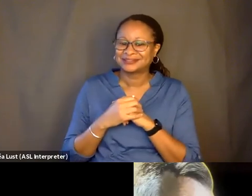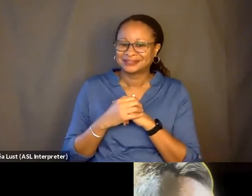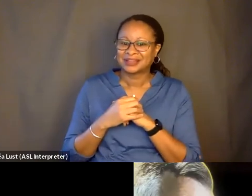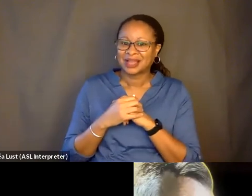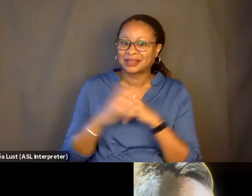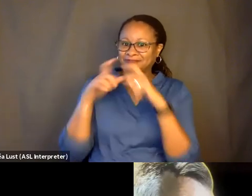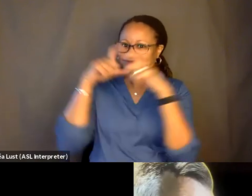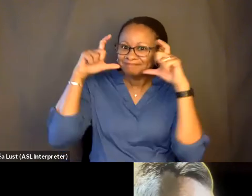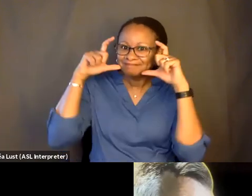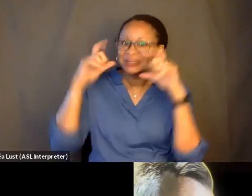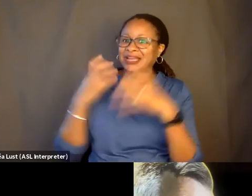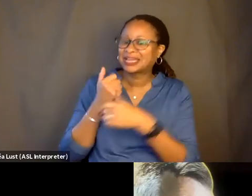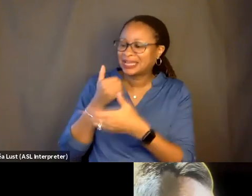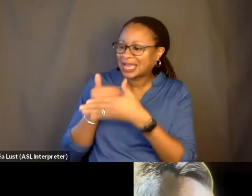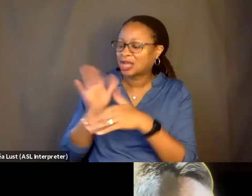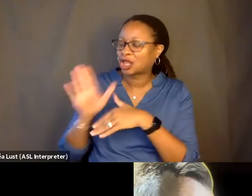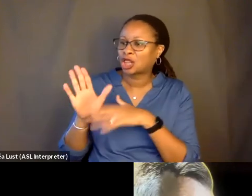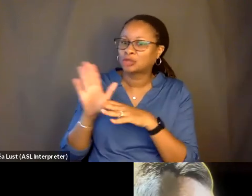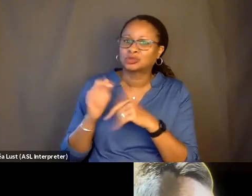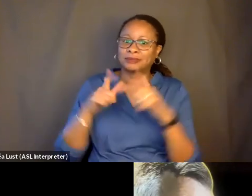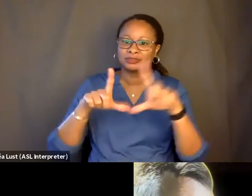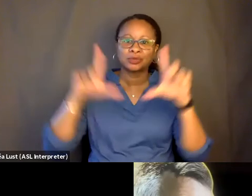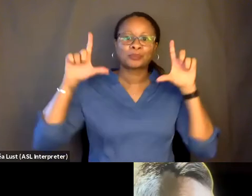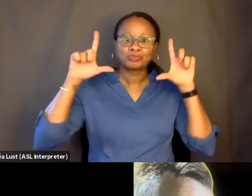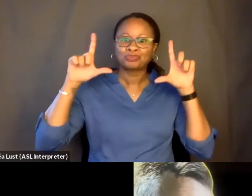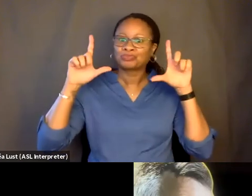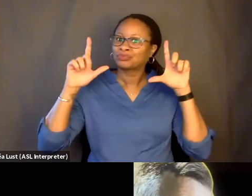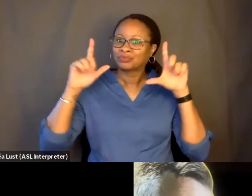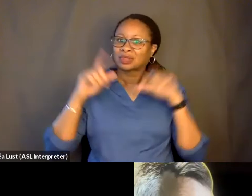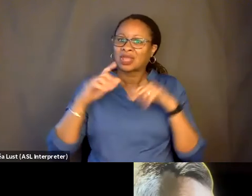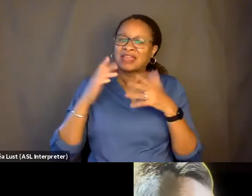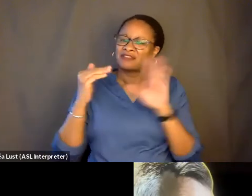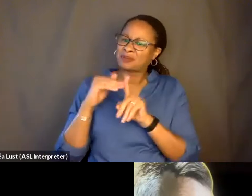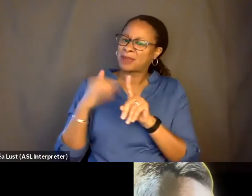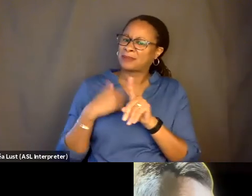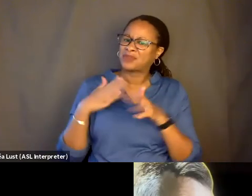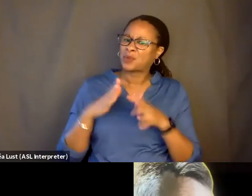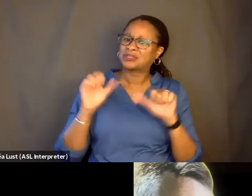get closer to him, which reminded me of the ways that we can get closer even as we are separated.